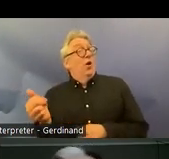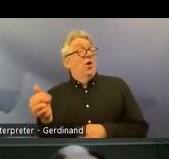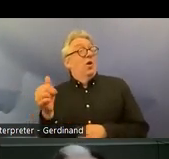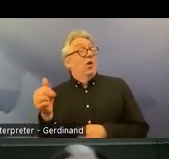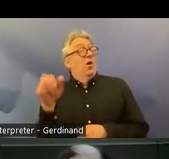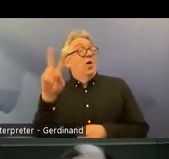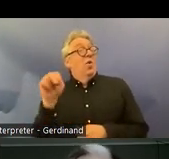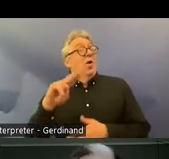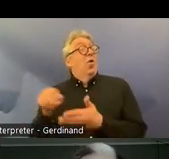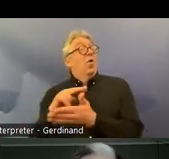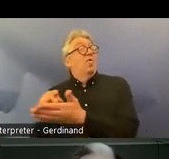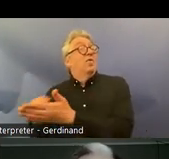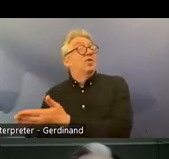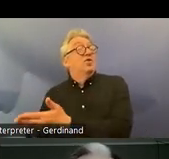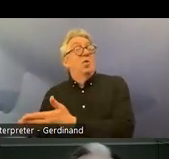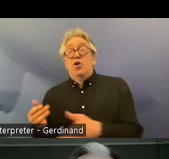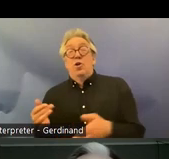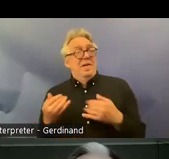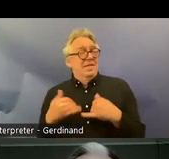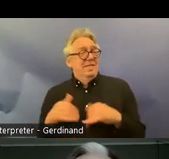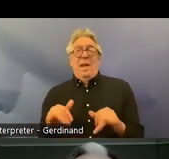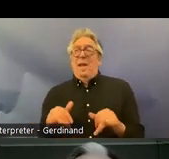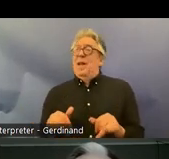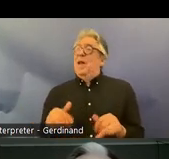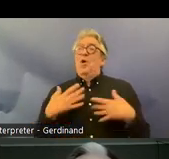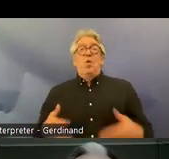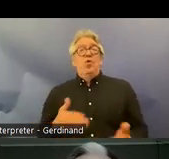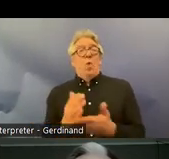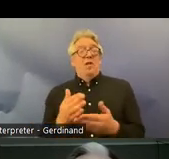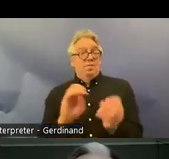still exists human rights challenges so I don't think we can uh say that it will